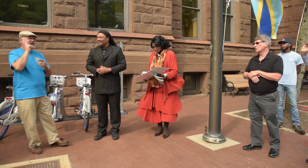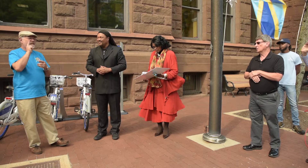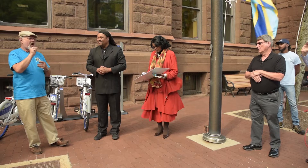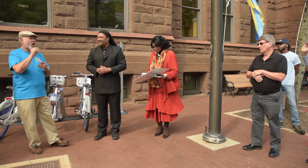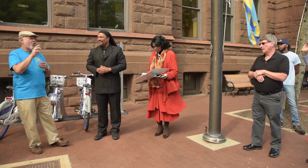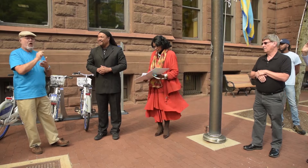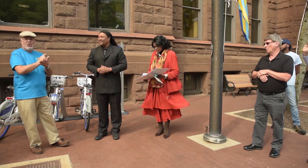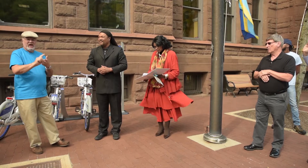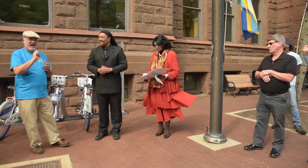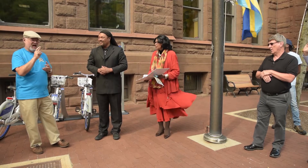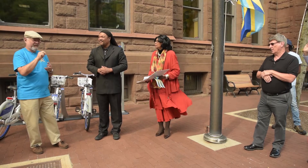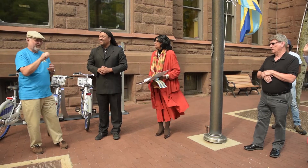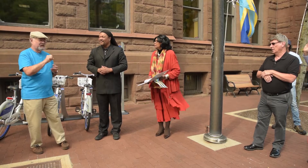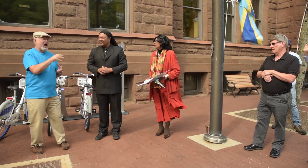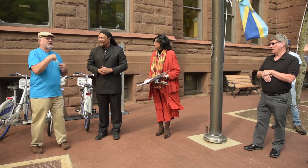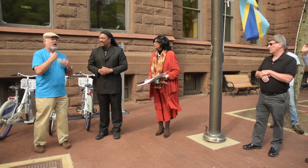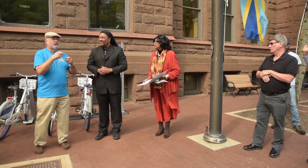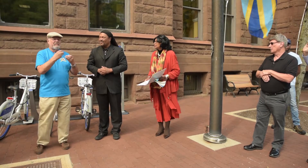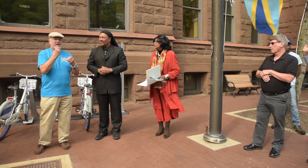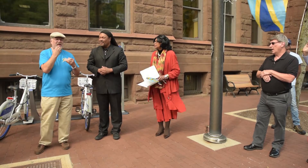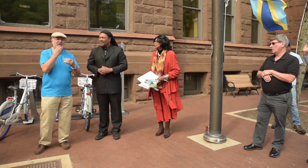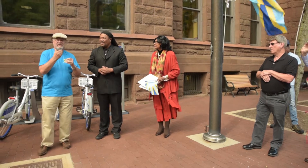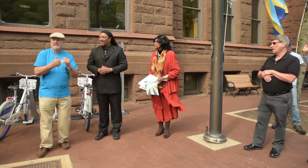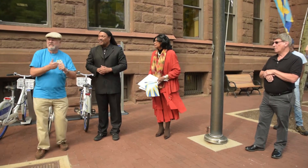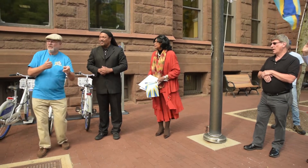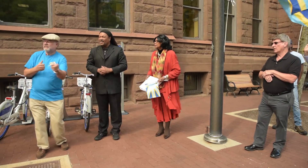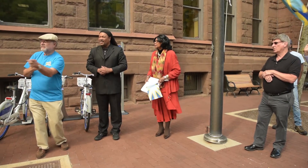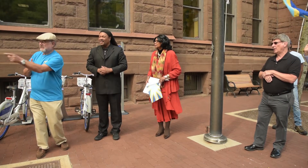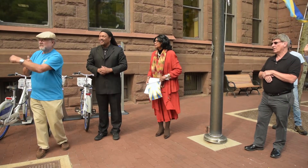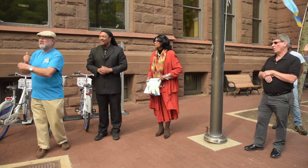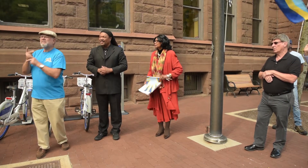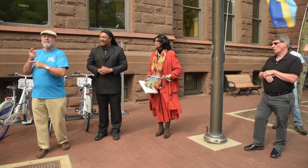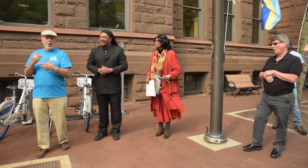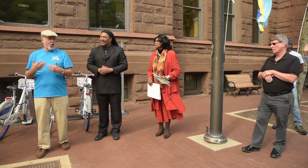Deaf Awareness Week events and we have many thanks to pass to all of